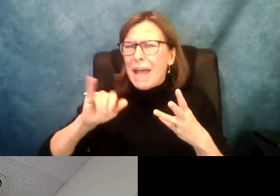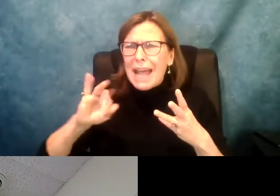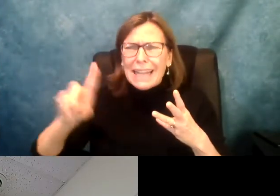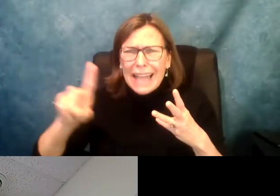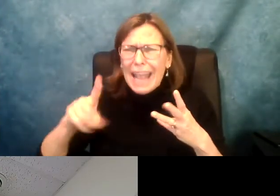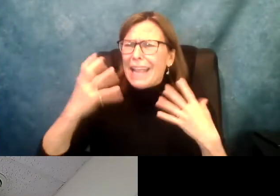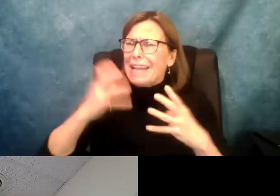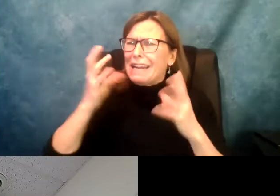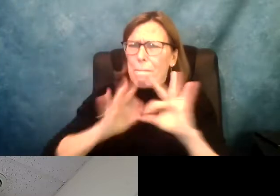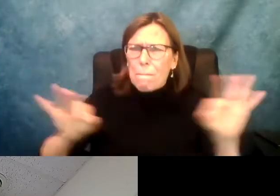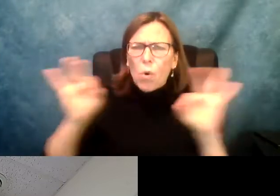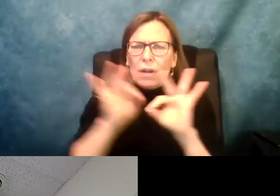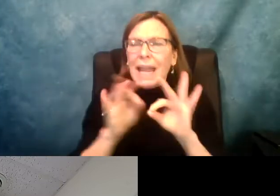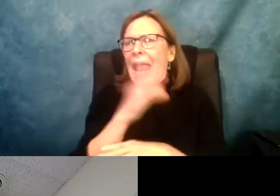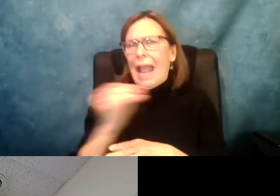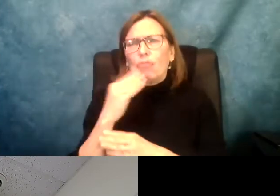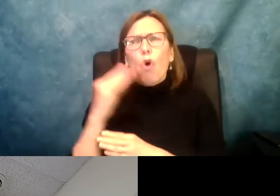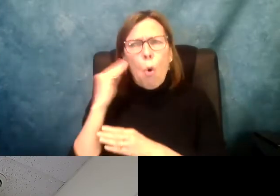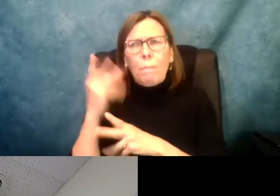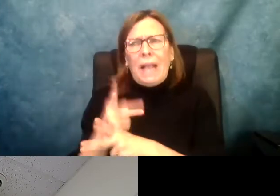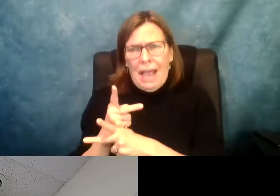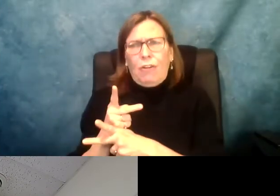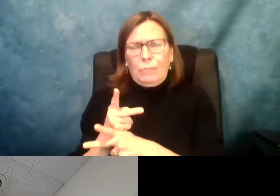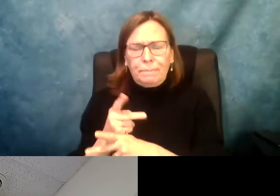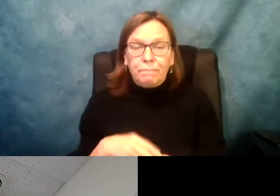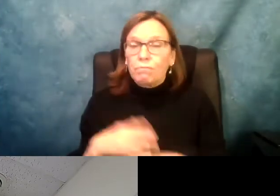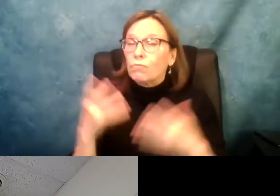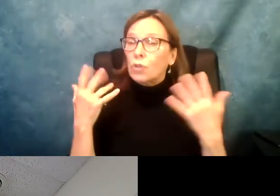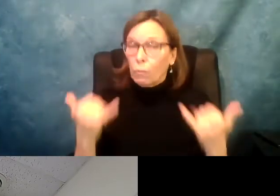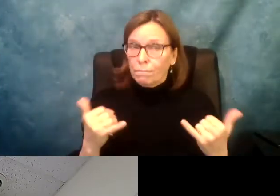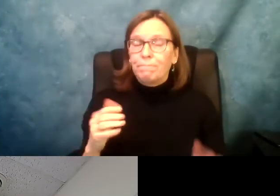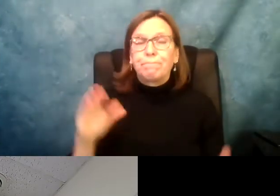importance of health care. Understands the importance of